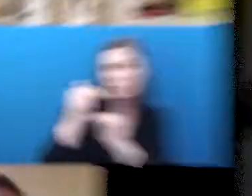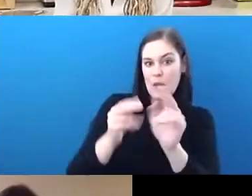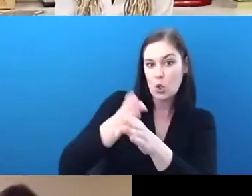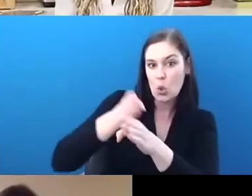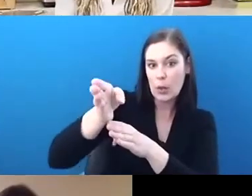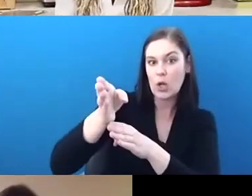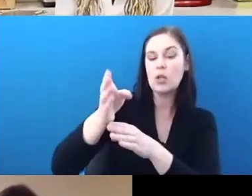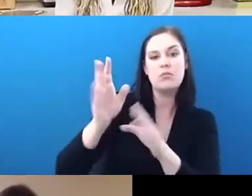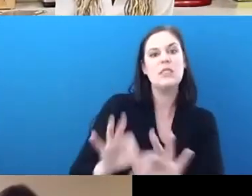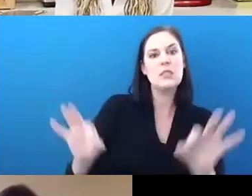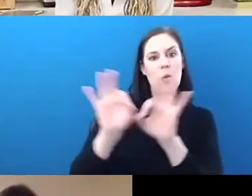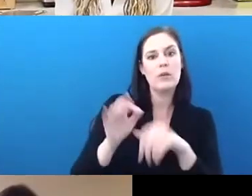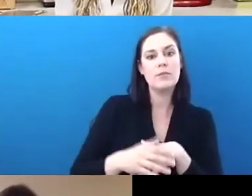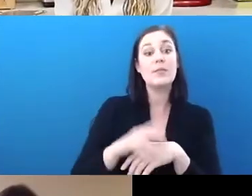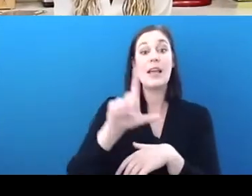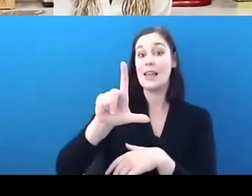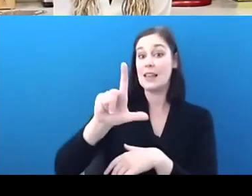Lia, would you like to share your thoughts please, especially in